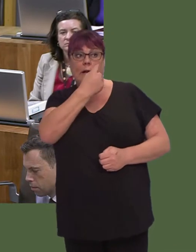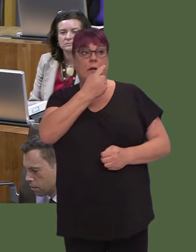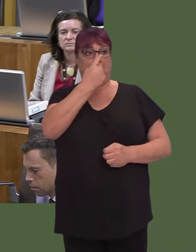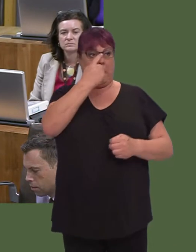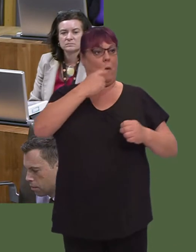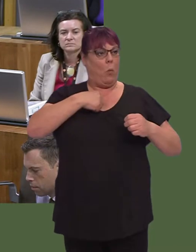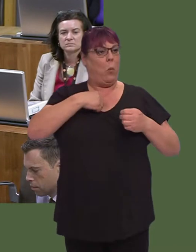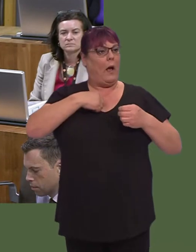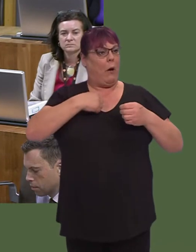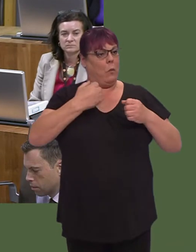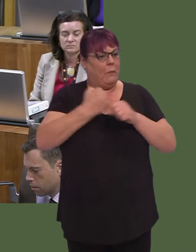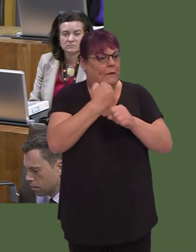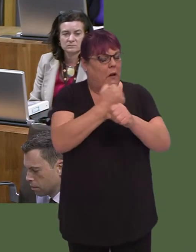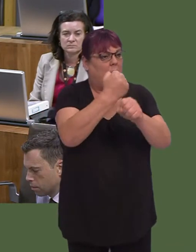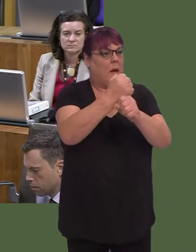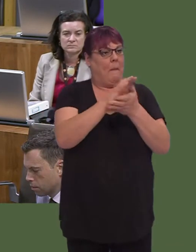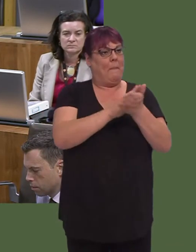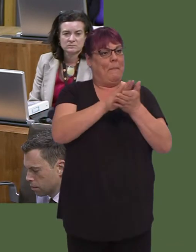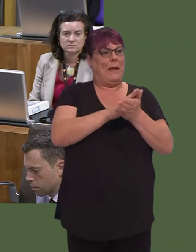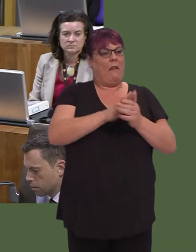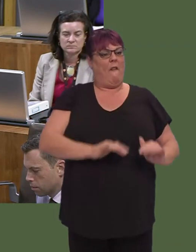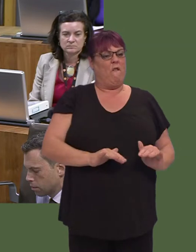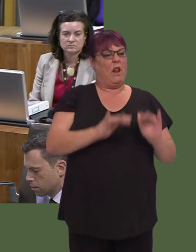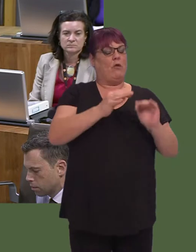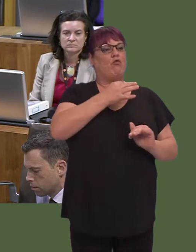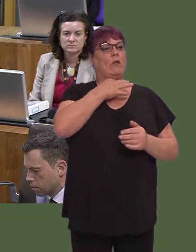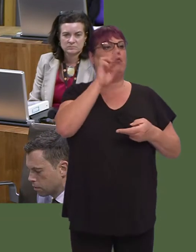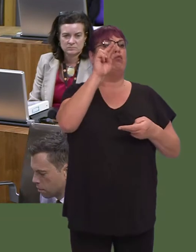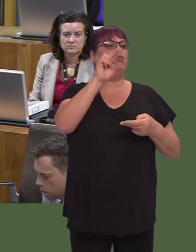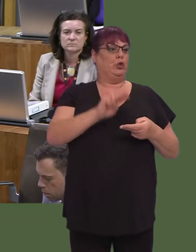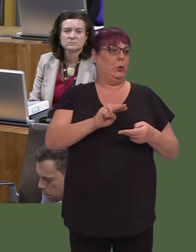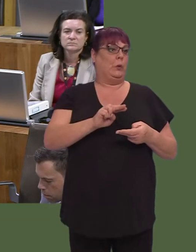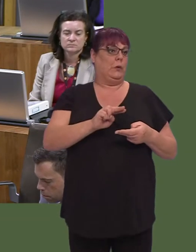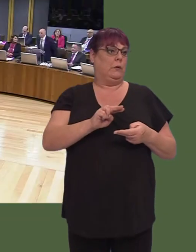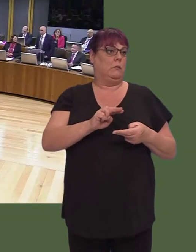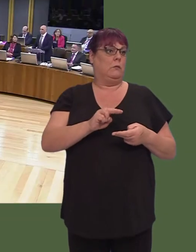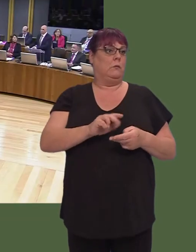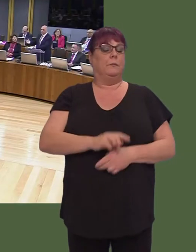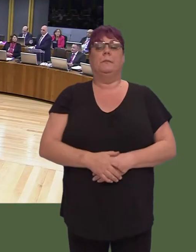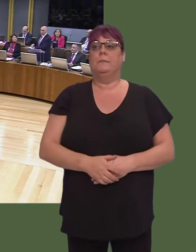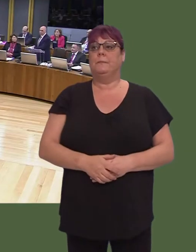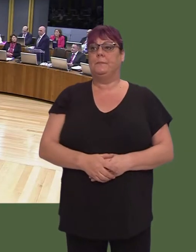mitigate and prevent flooding across Wales where flooding would have occurred in the past.